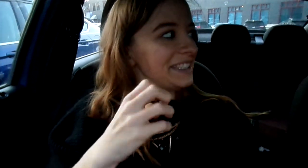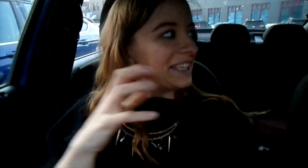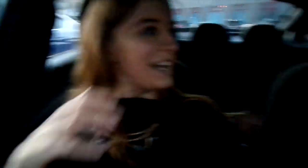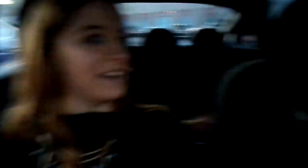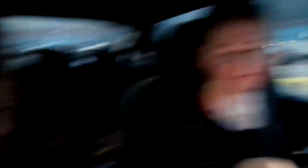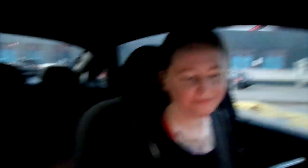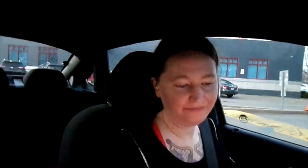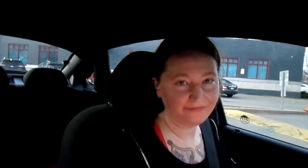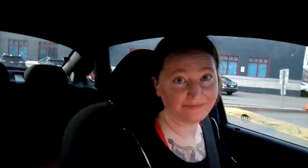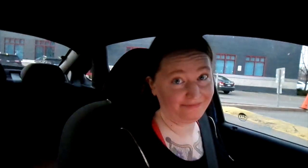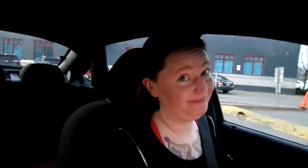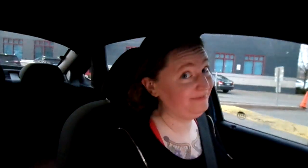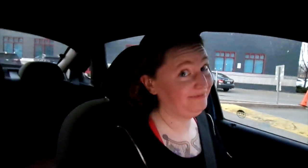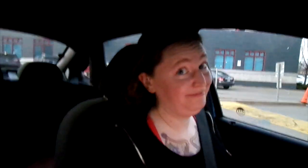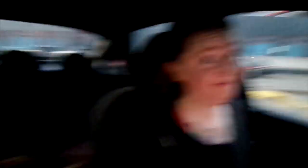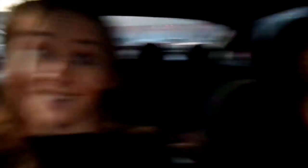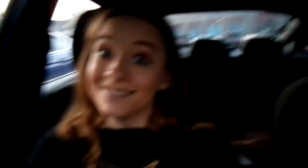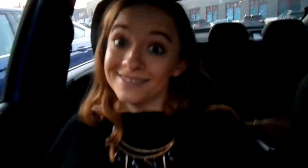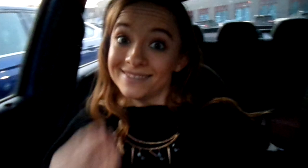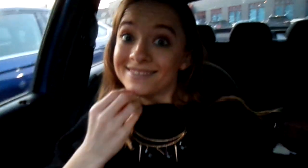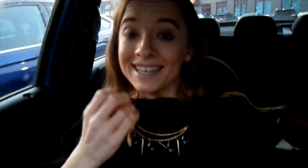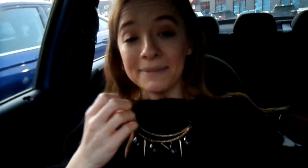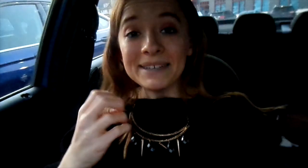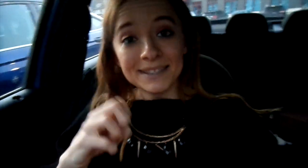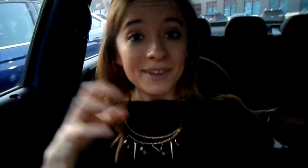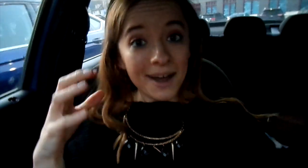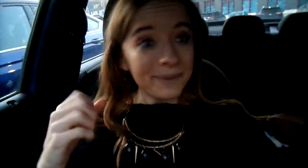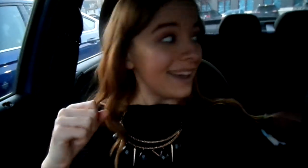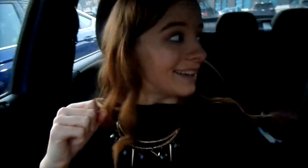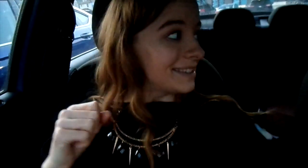cake. Yeah eat me some cupcakes!